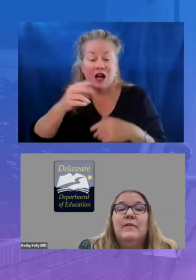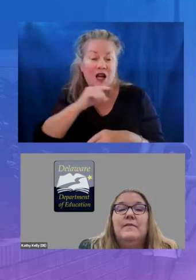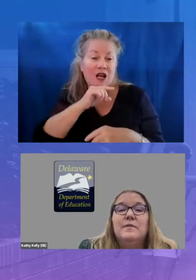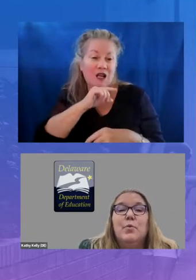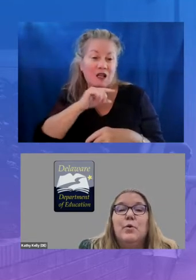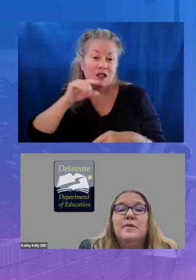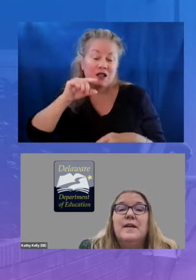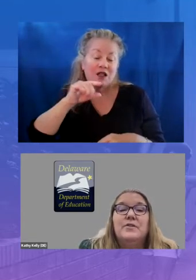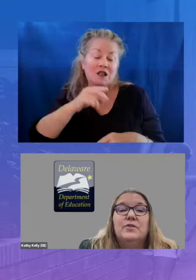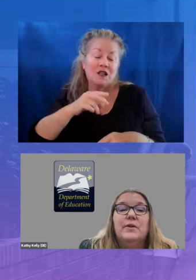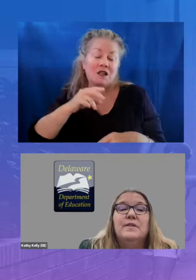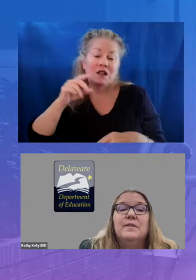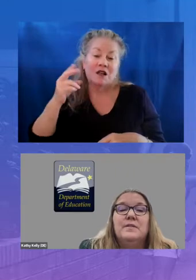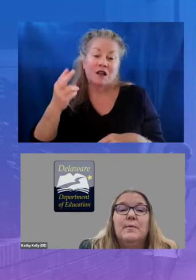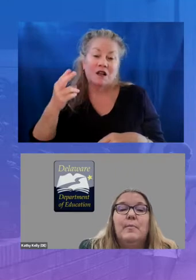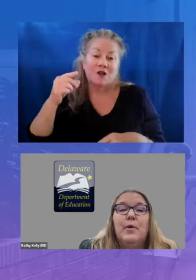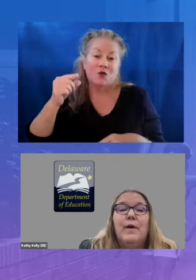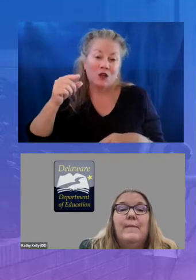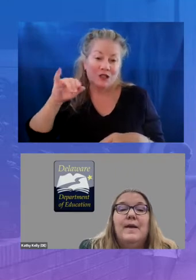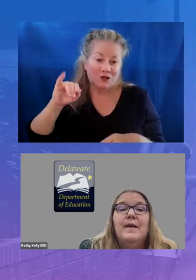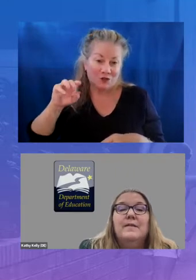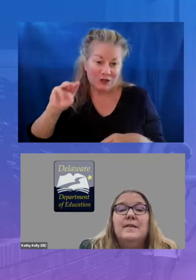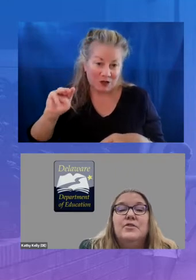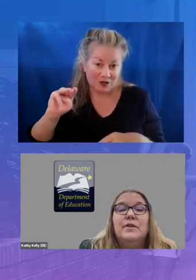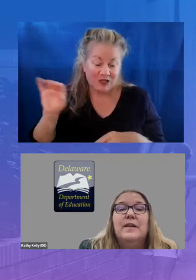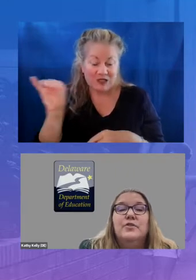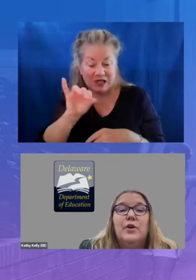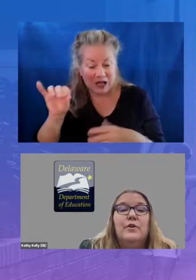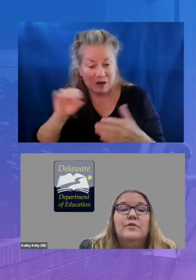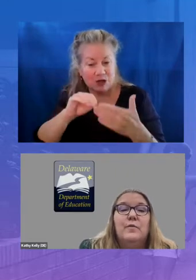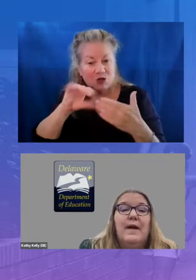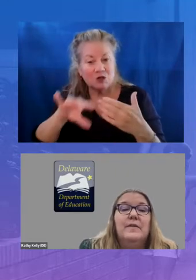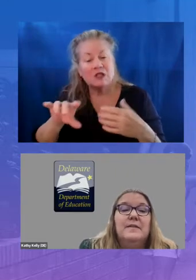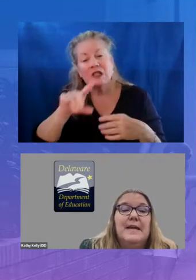of supports as students in summer programming in district and charters around the state